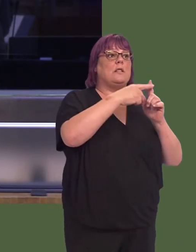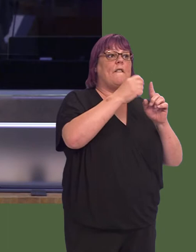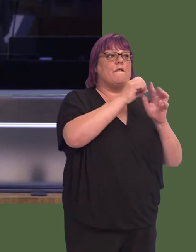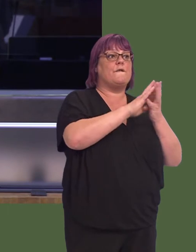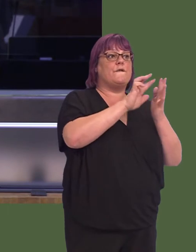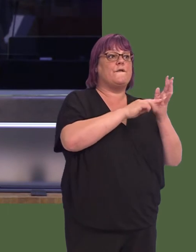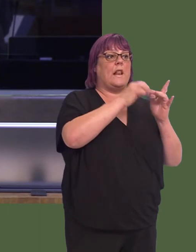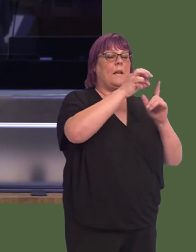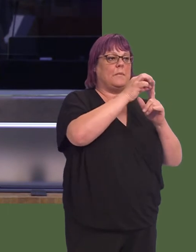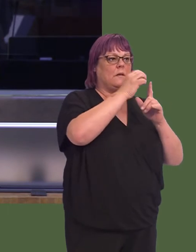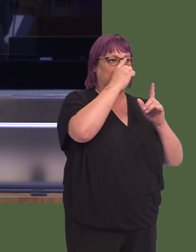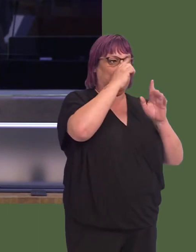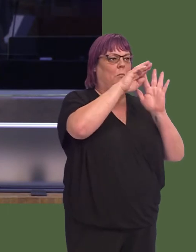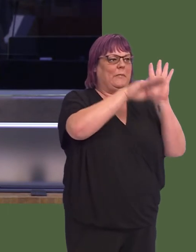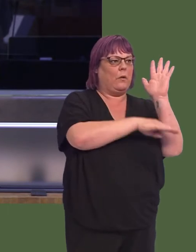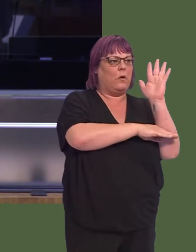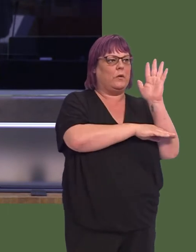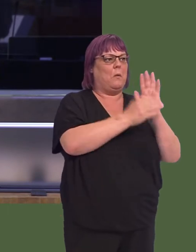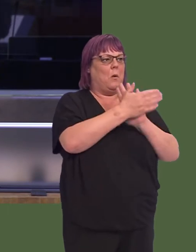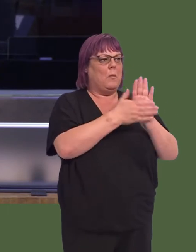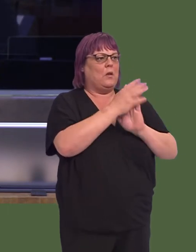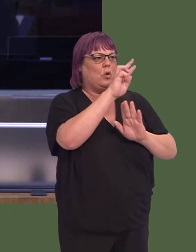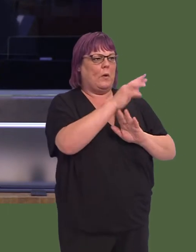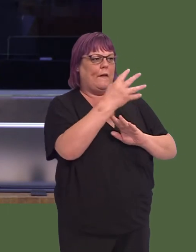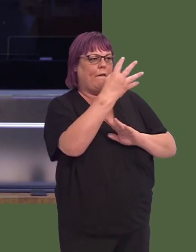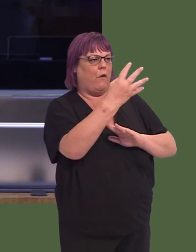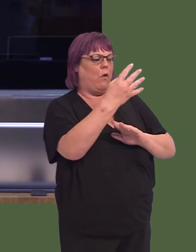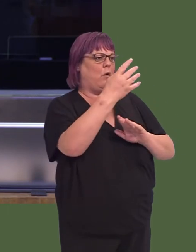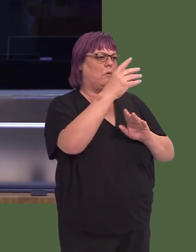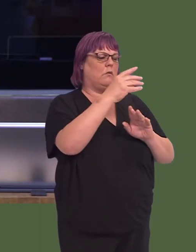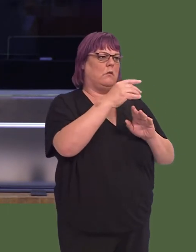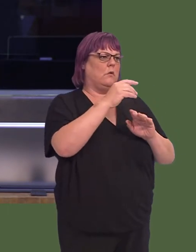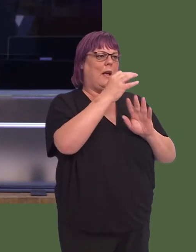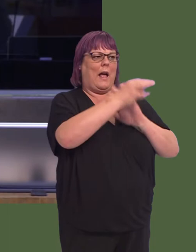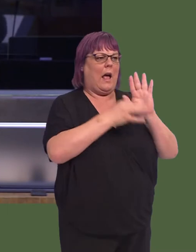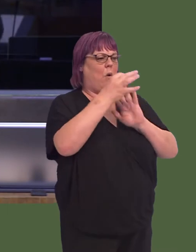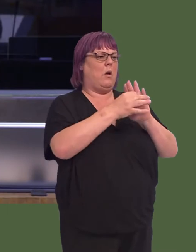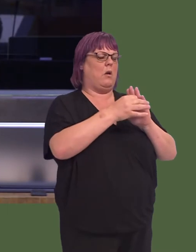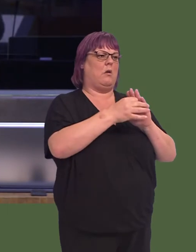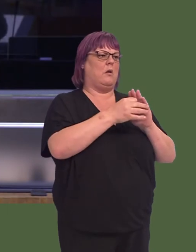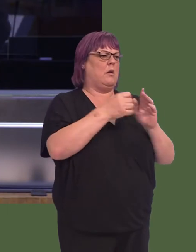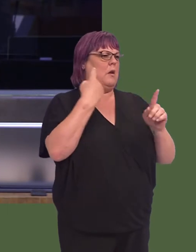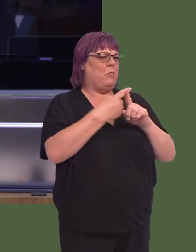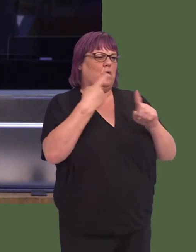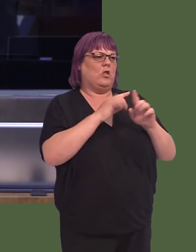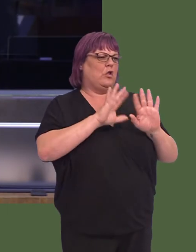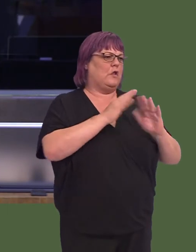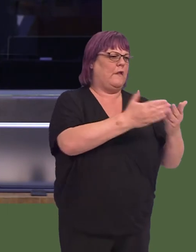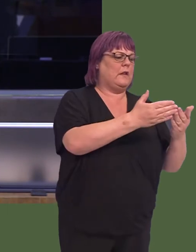will see the provision of 24/7 acute medical services affected; adequate bed space in the